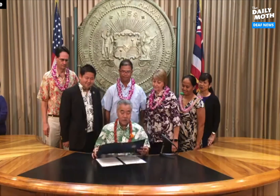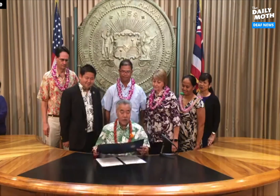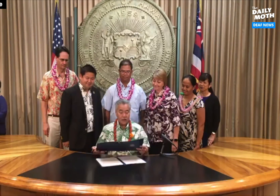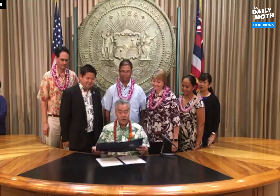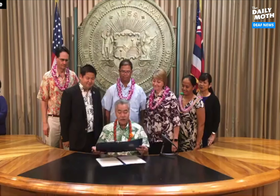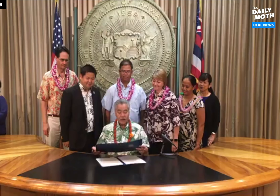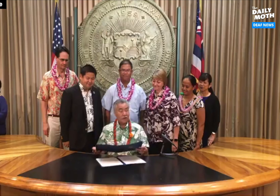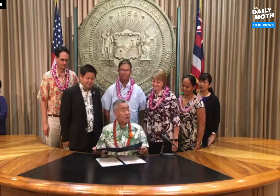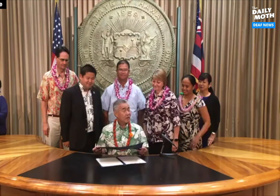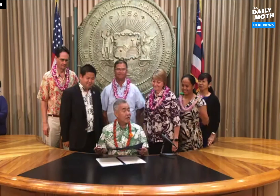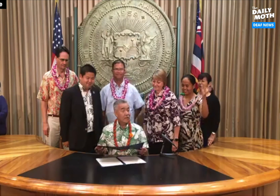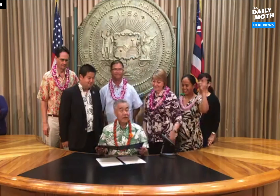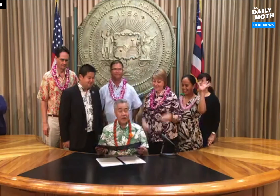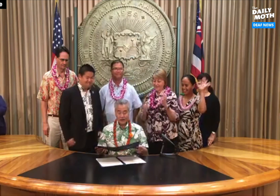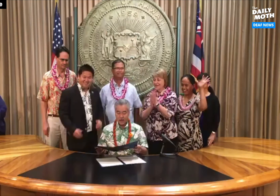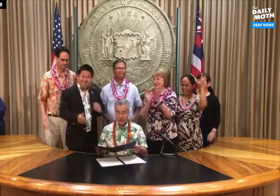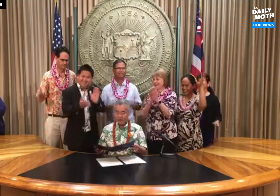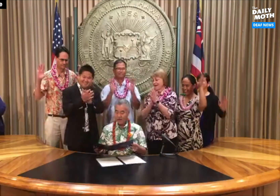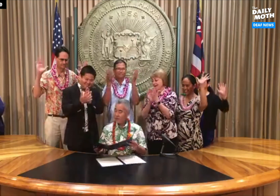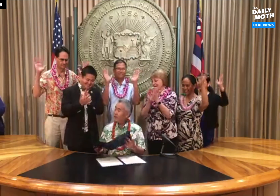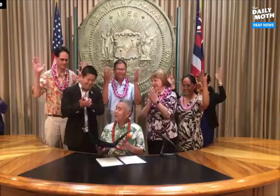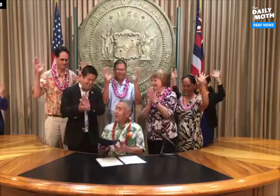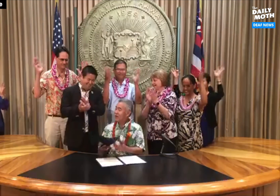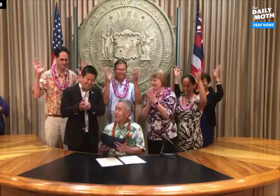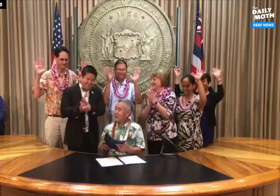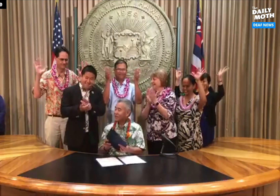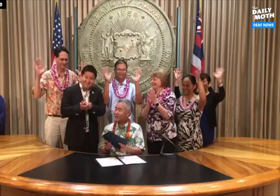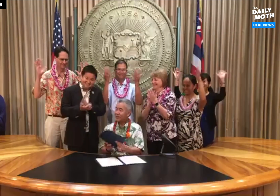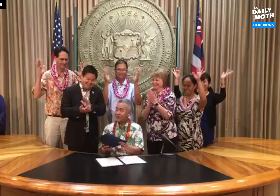HB 1009 is now law in Hawaii!